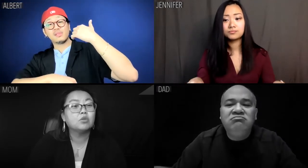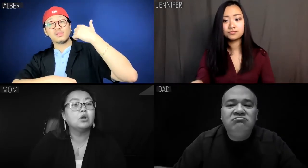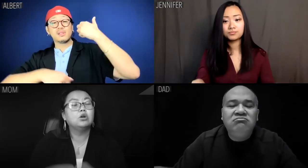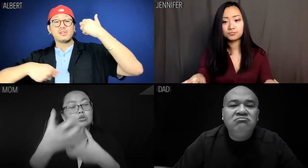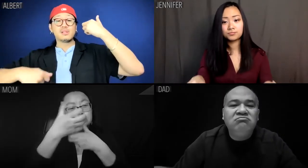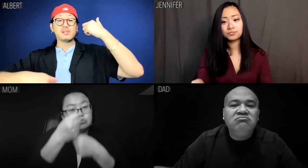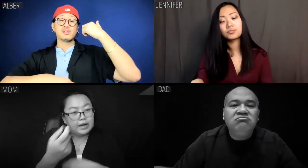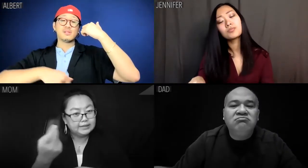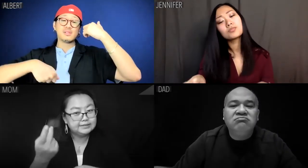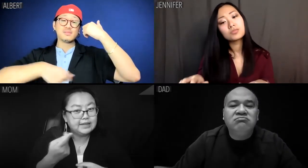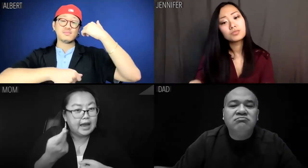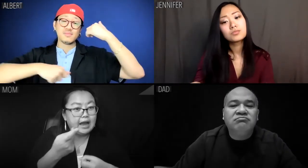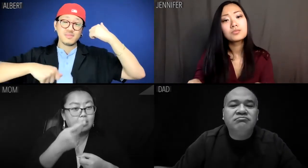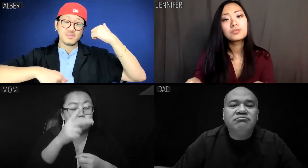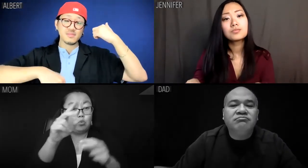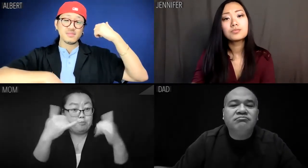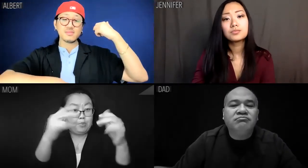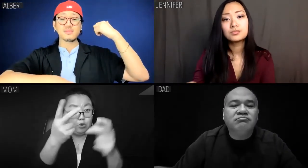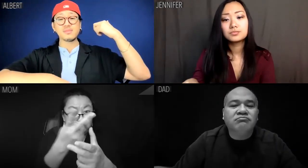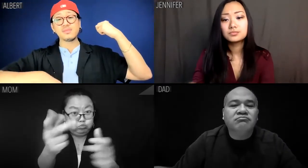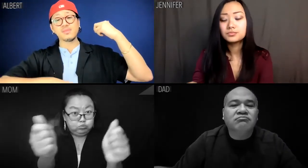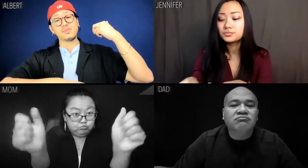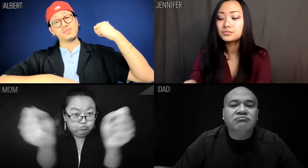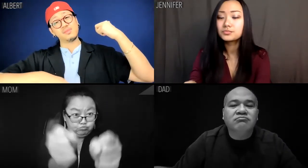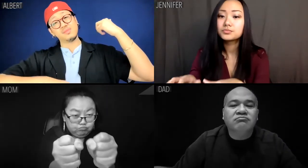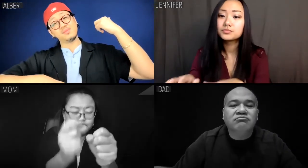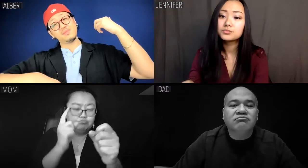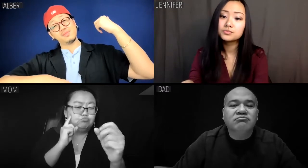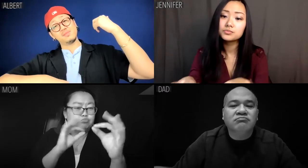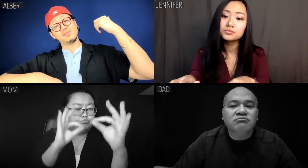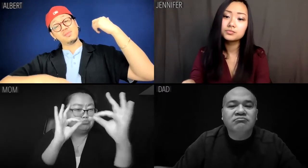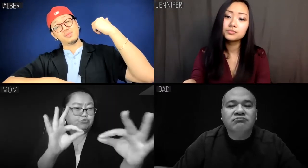Mom: Trust us, you're much better off as a unit.